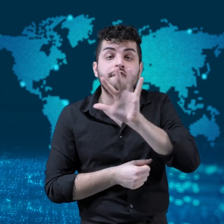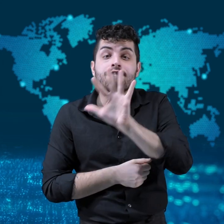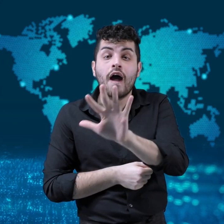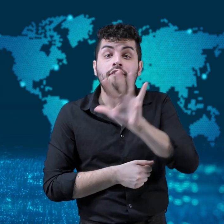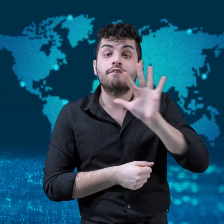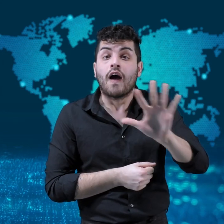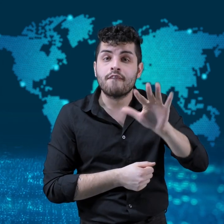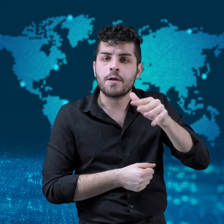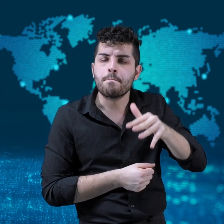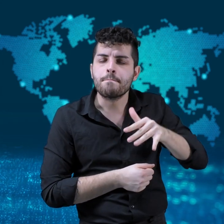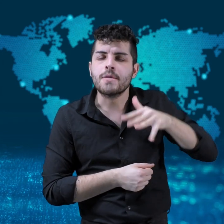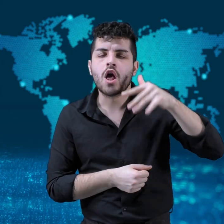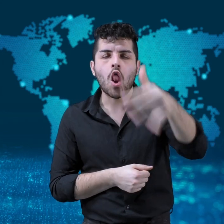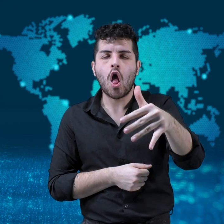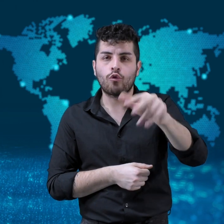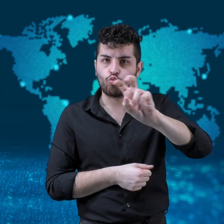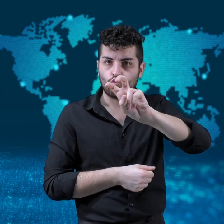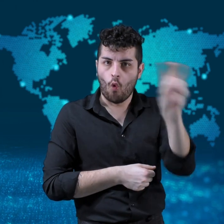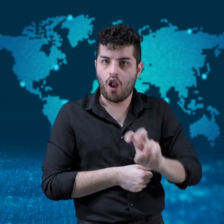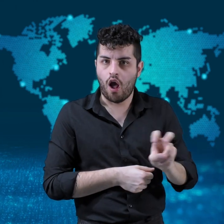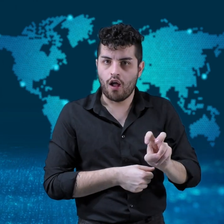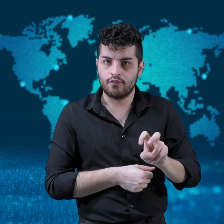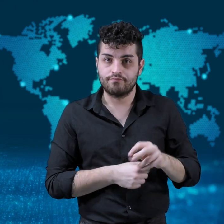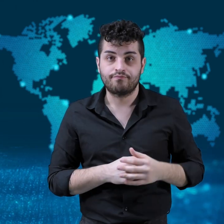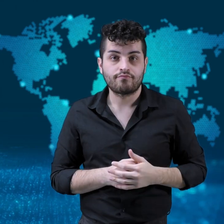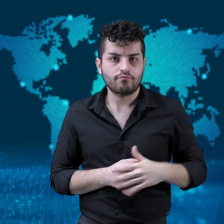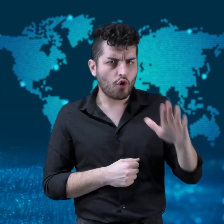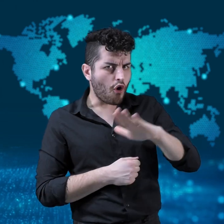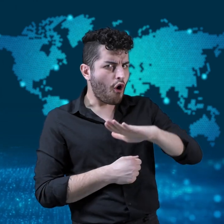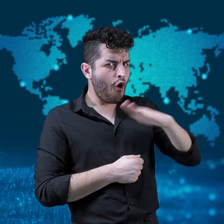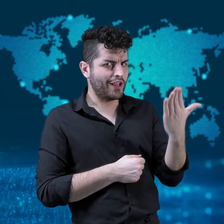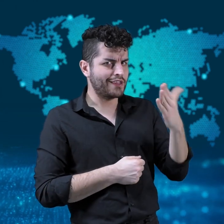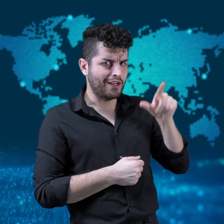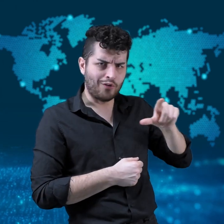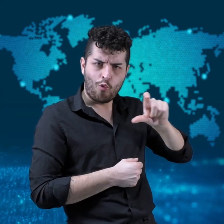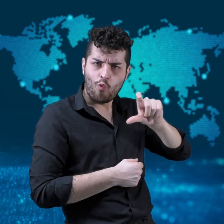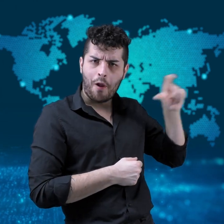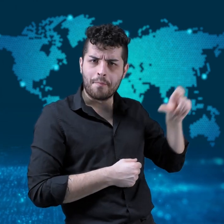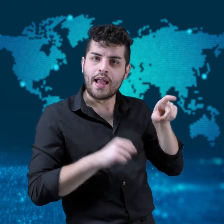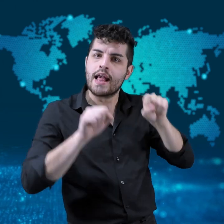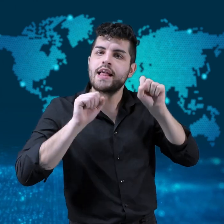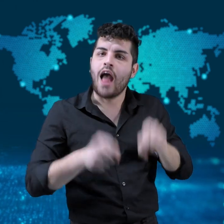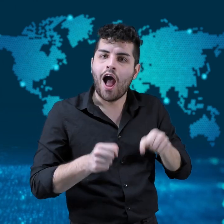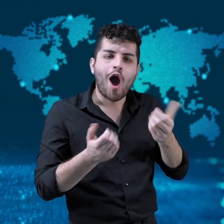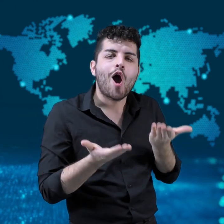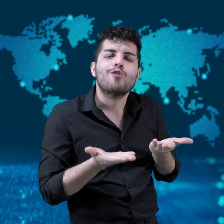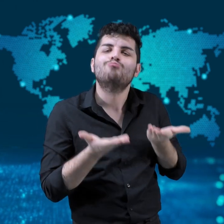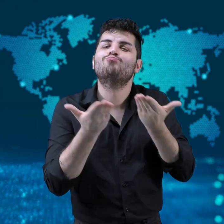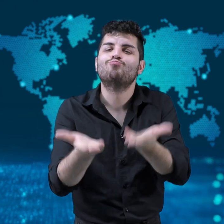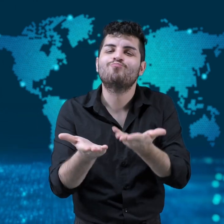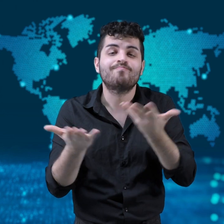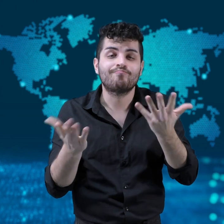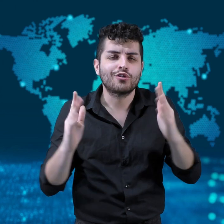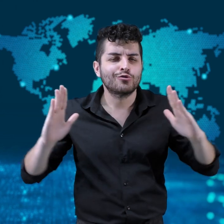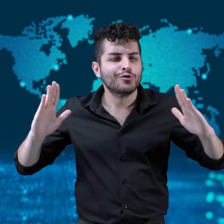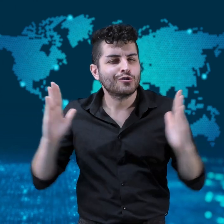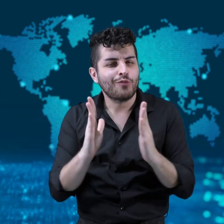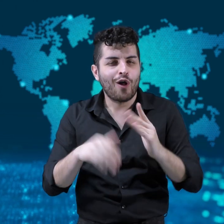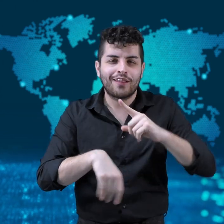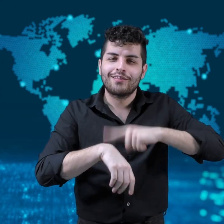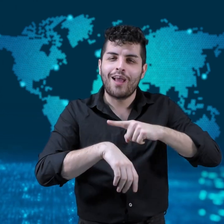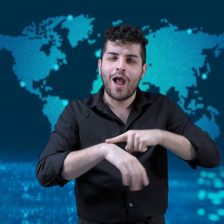Another company plans to offer brief flights to about 100